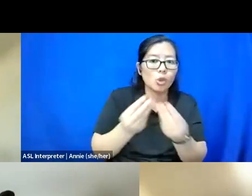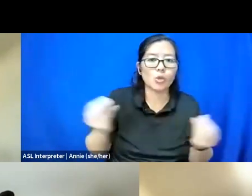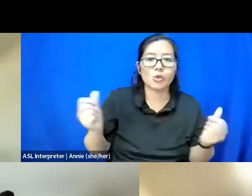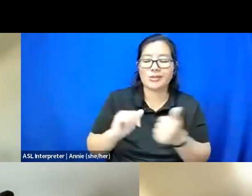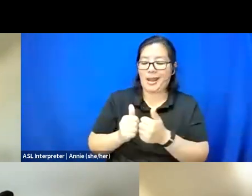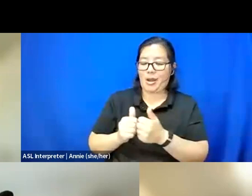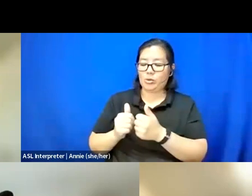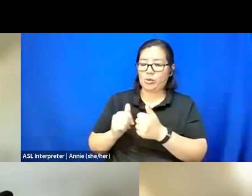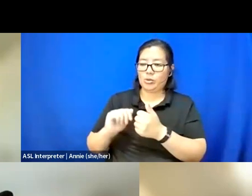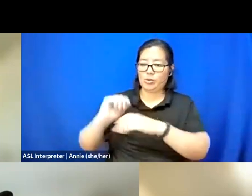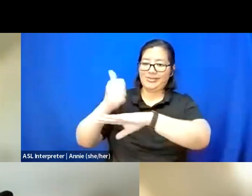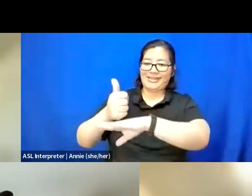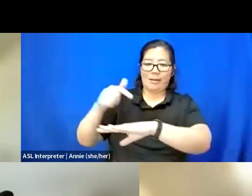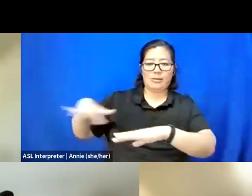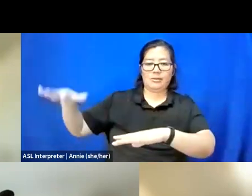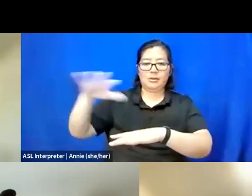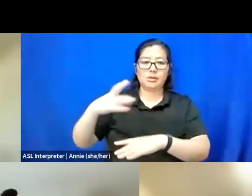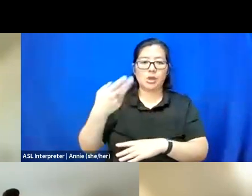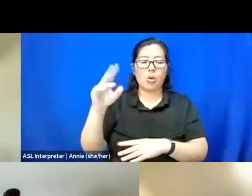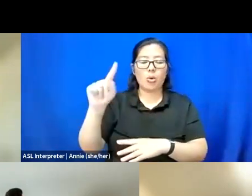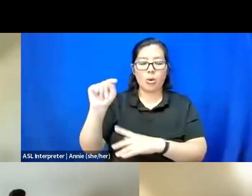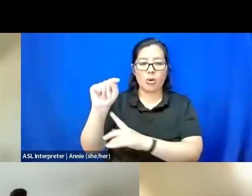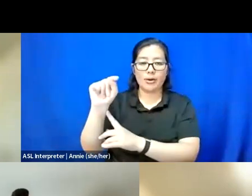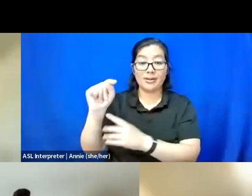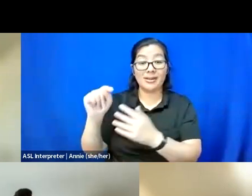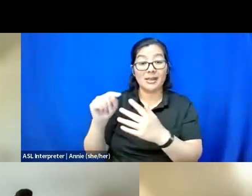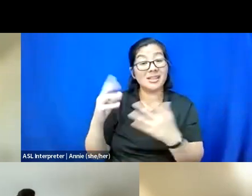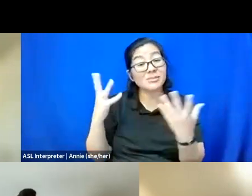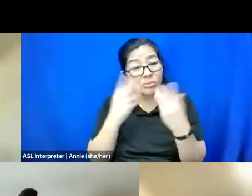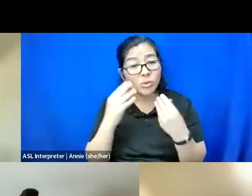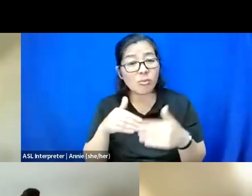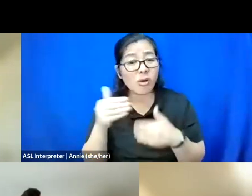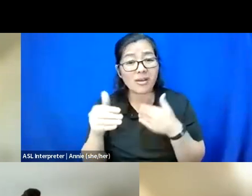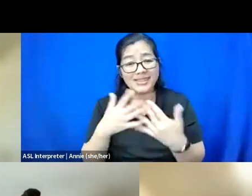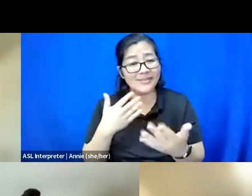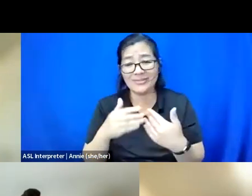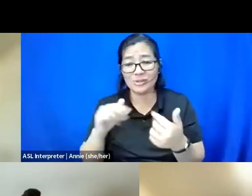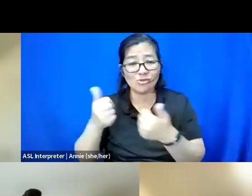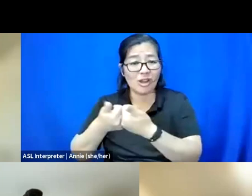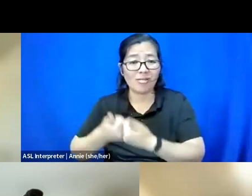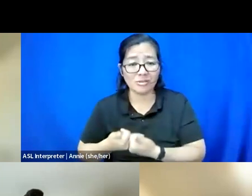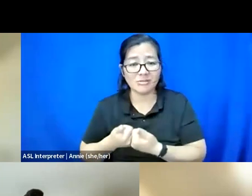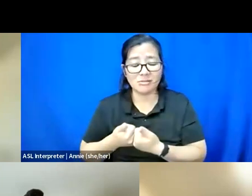I think has been, like, beautiful even as it's been challenging. And so, I think that's something that I' also taking away from this is, like,